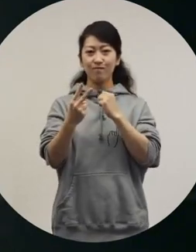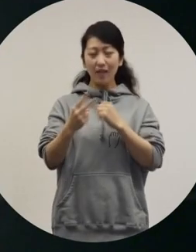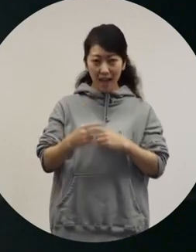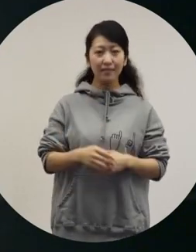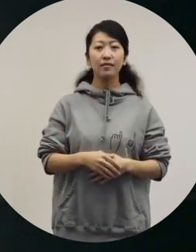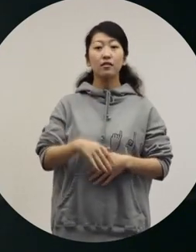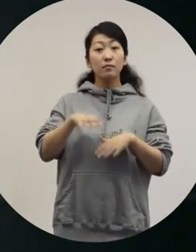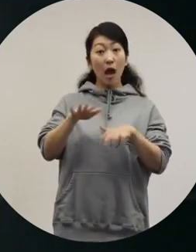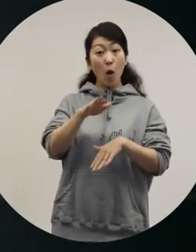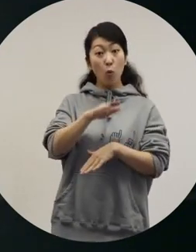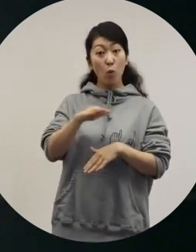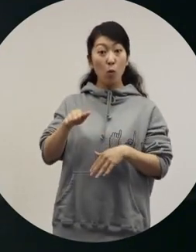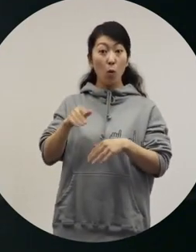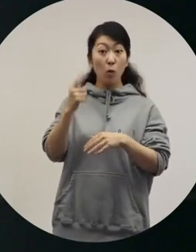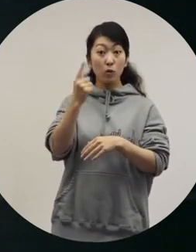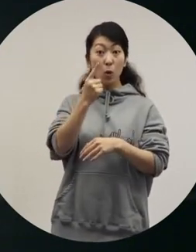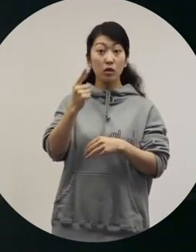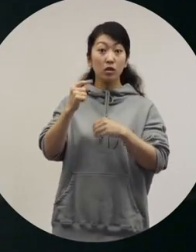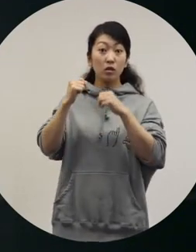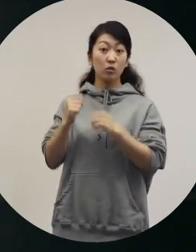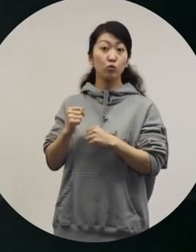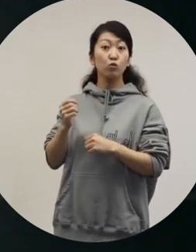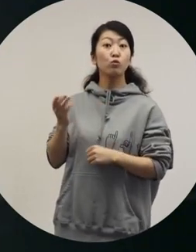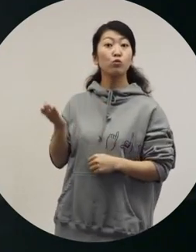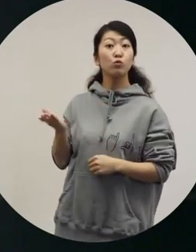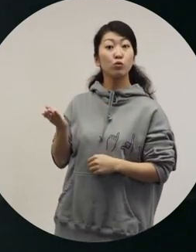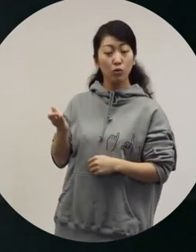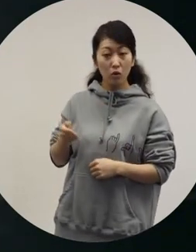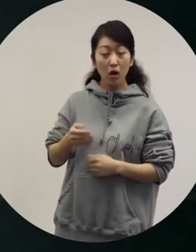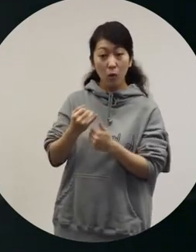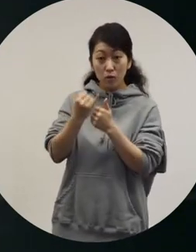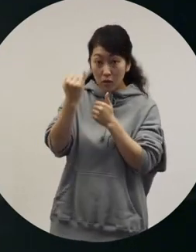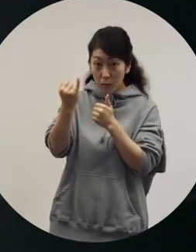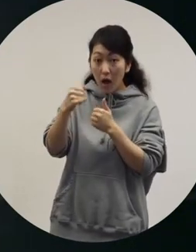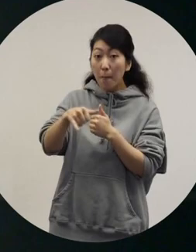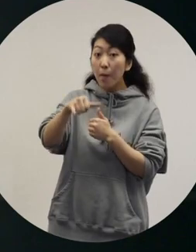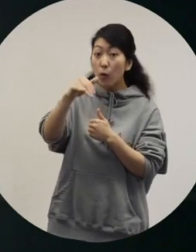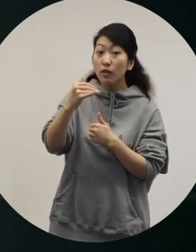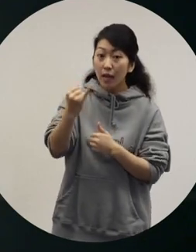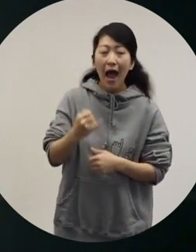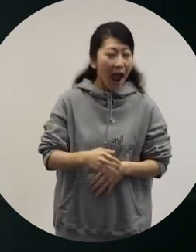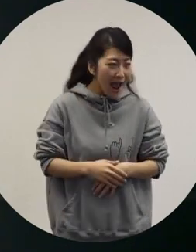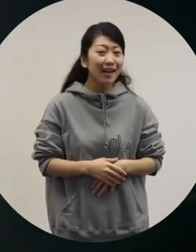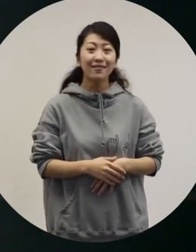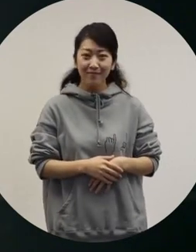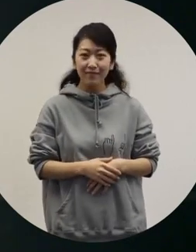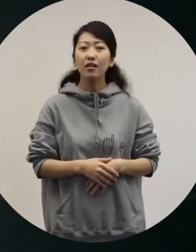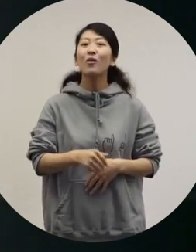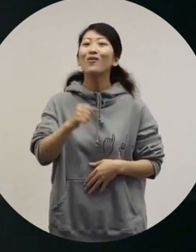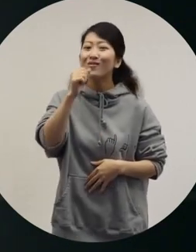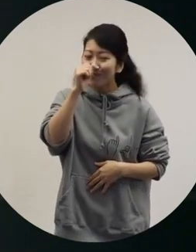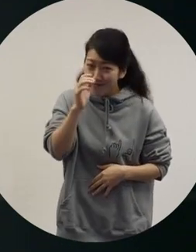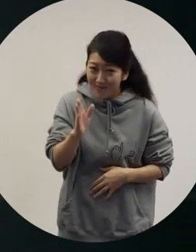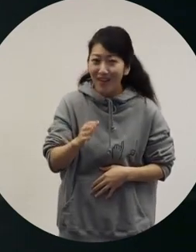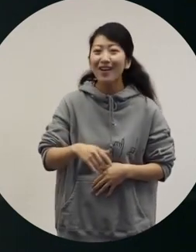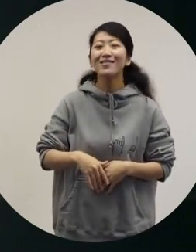[Ochiai] Now, you have one child with your wife, Peco. [Ryuchell] Right. [Ochiai] Thank you for coming today.